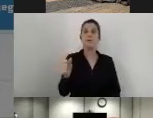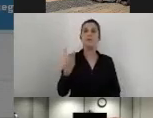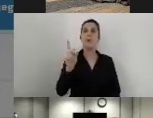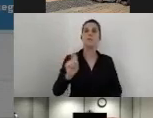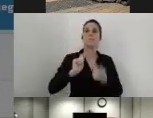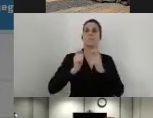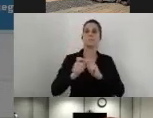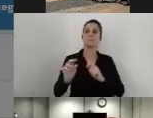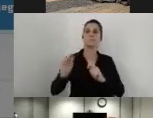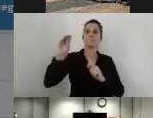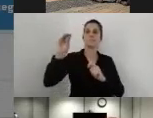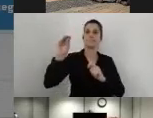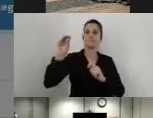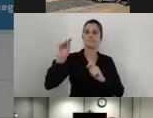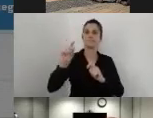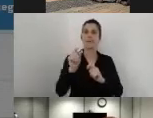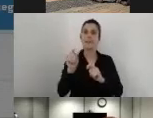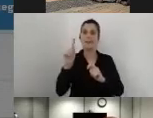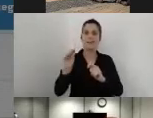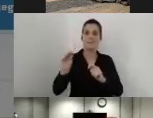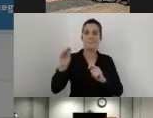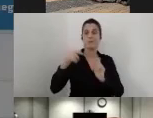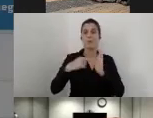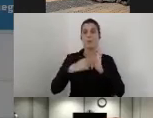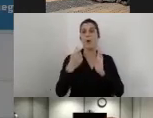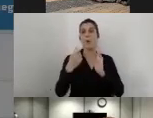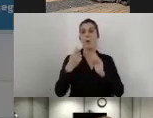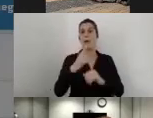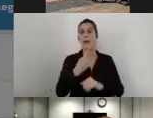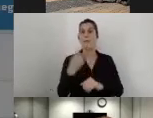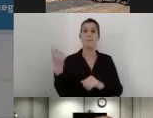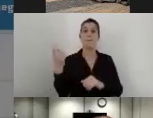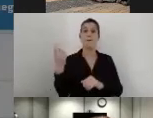unit. Let's say that it costs 100 currencies.